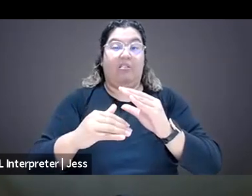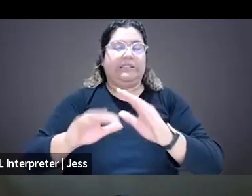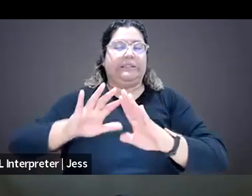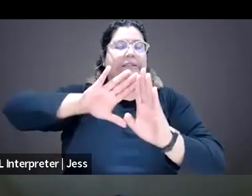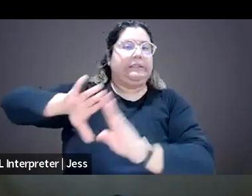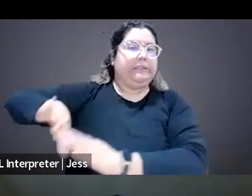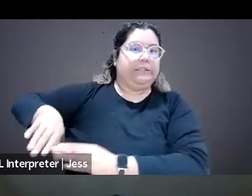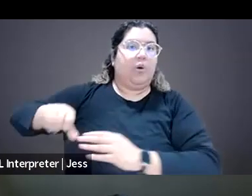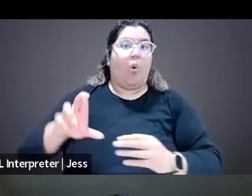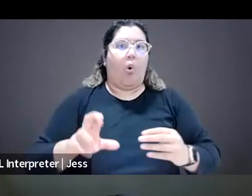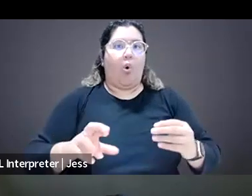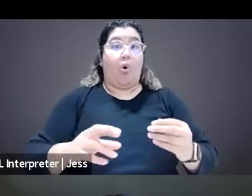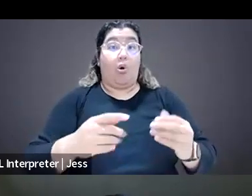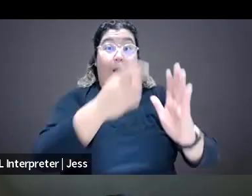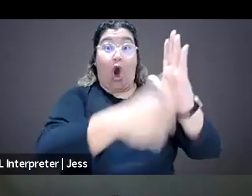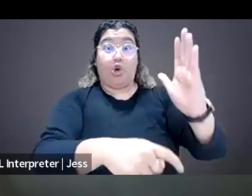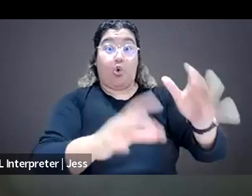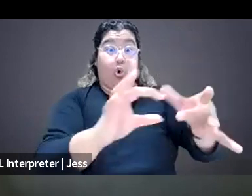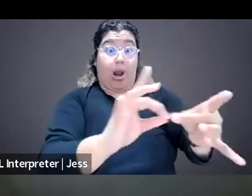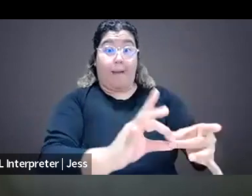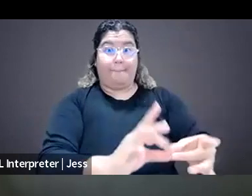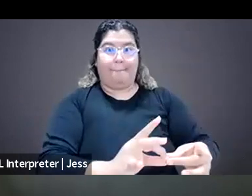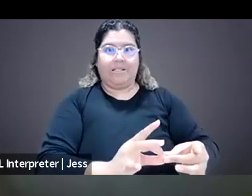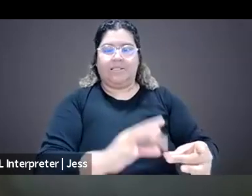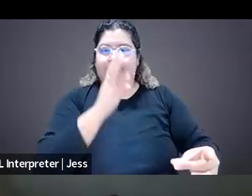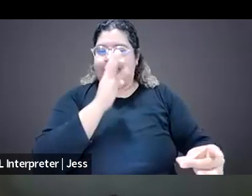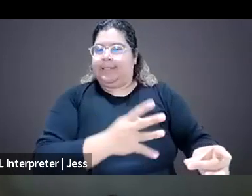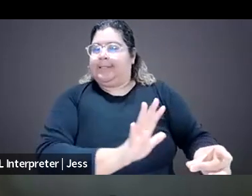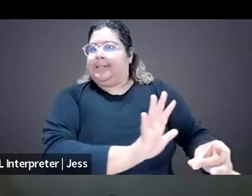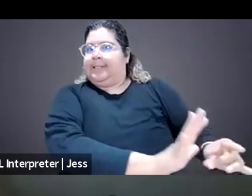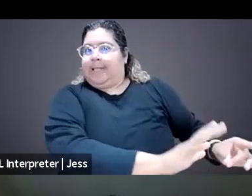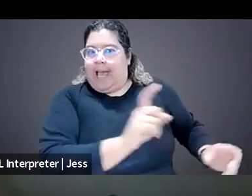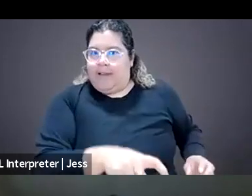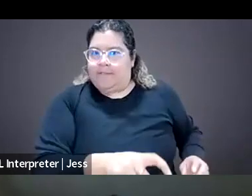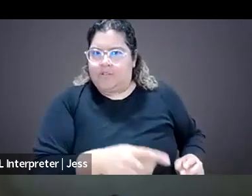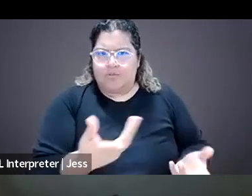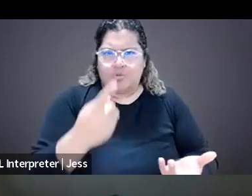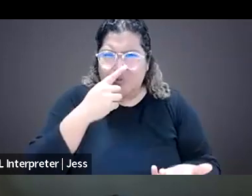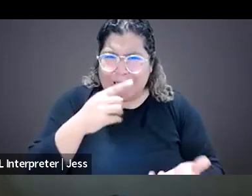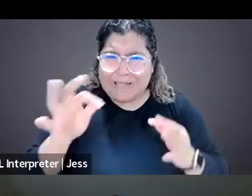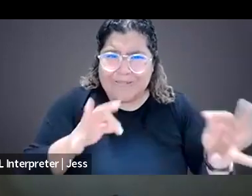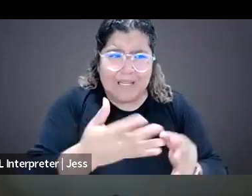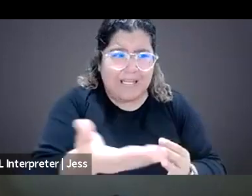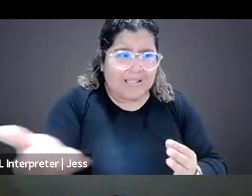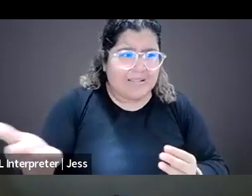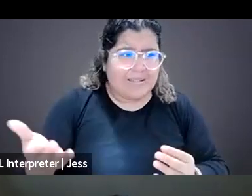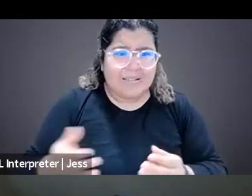you can just do if you are a working journalist. So if anyone feels comfortable speaking to that, I would be grateful just so that folks